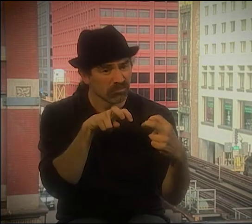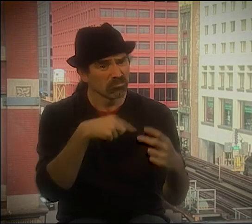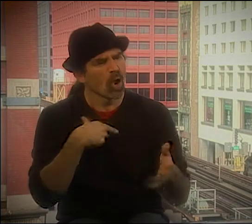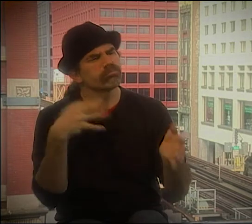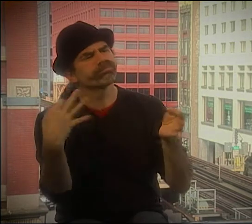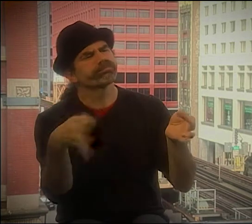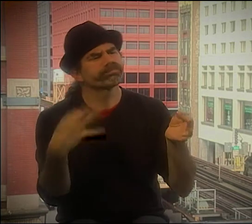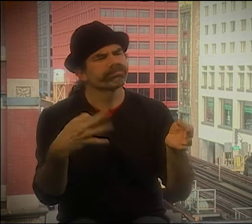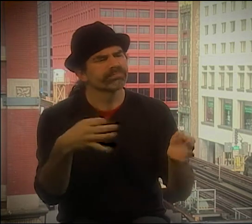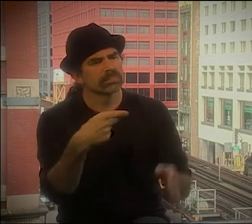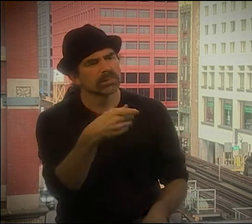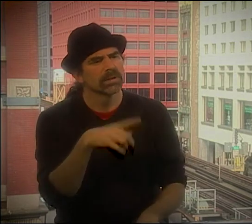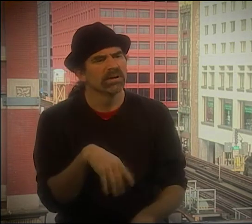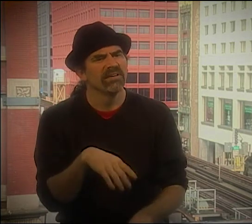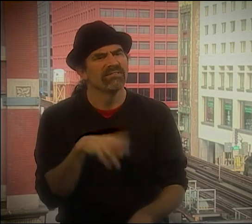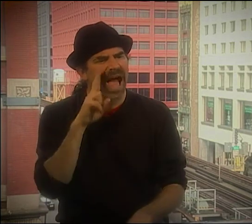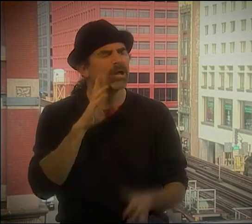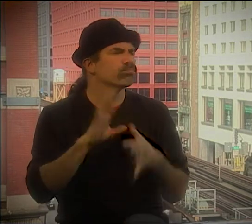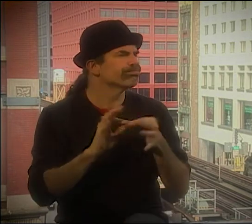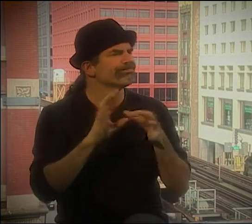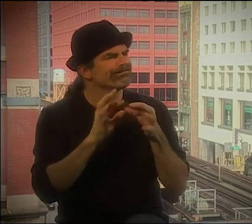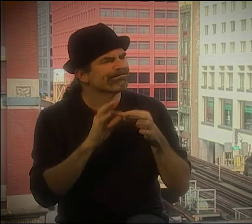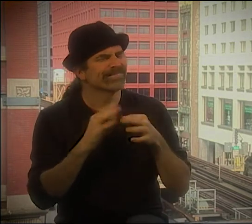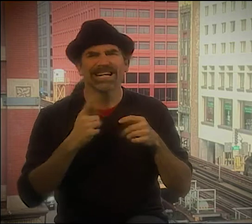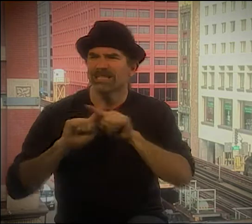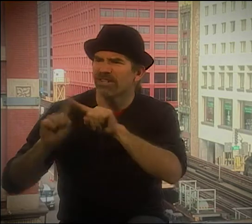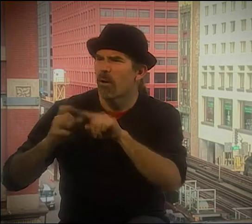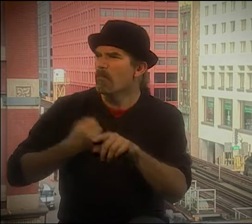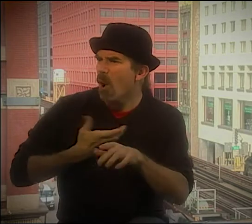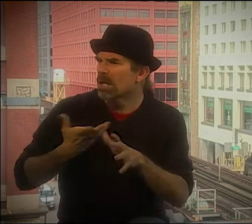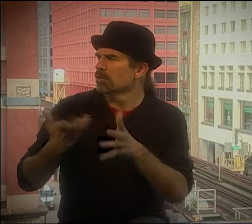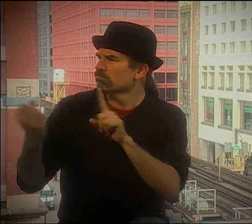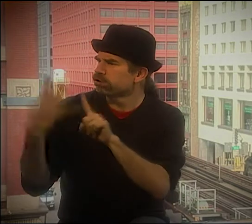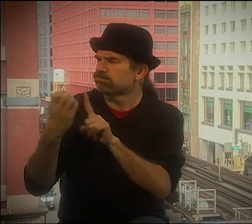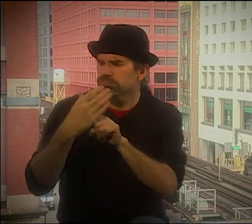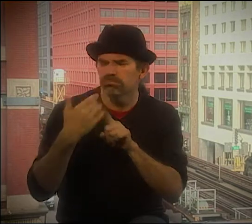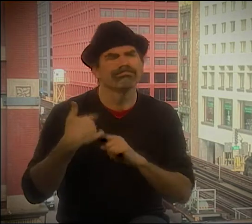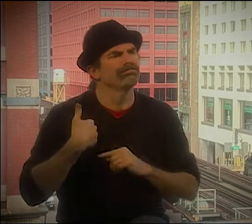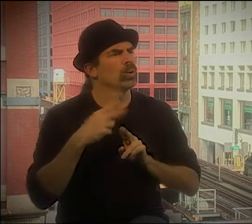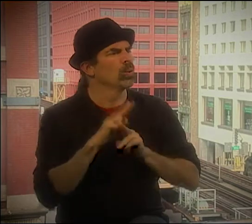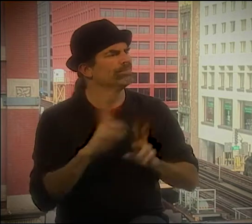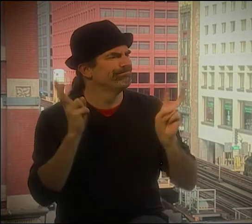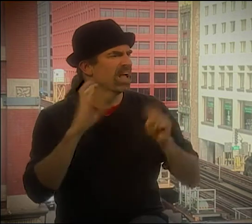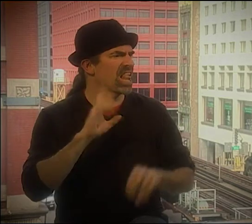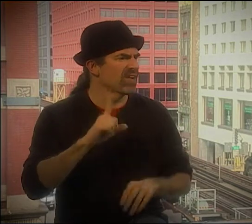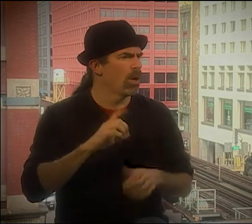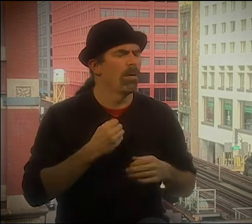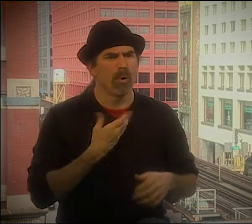I GUESS IT WAS IN '95, I SAT WITH HIM, AND HE WAS TALKING ABOUT HOW THERE ARE A LOT OF DIFFERENT IMAGES